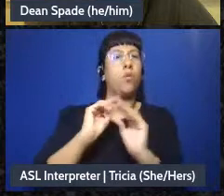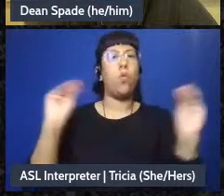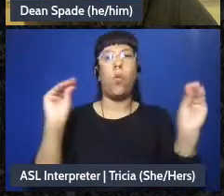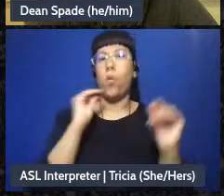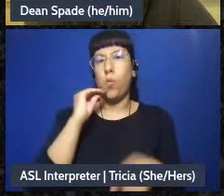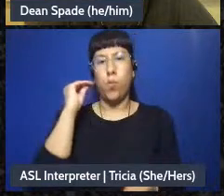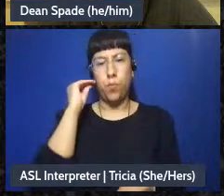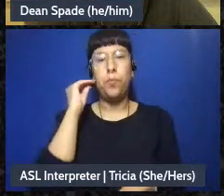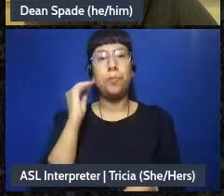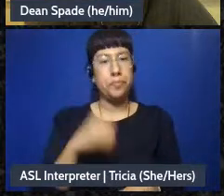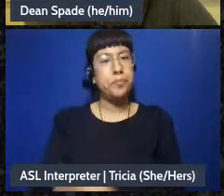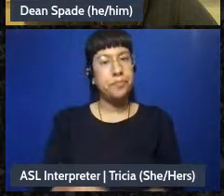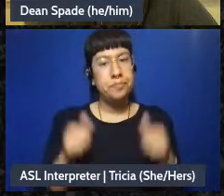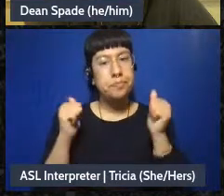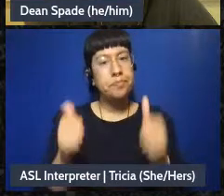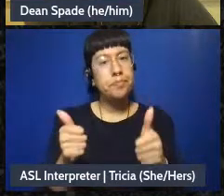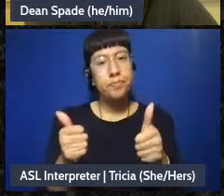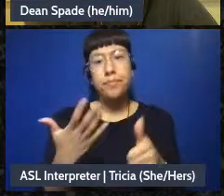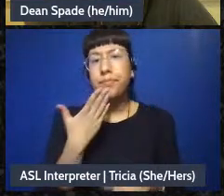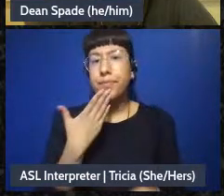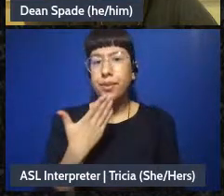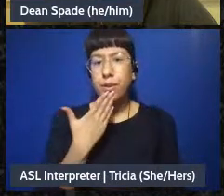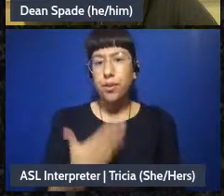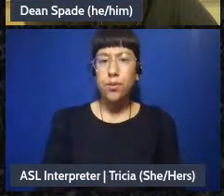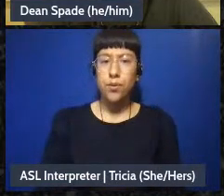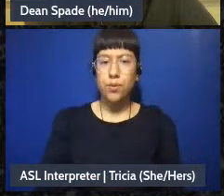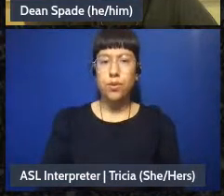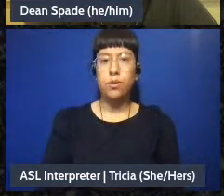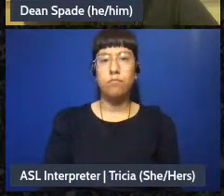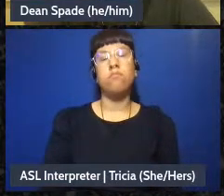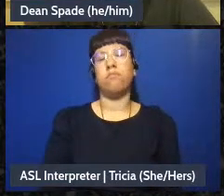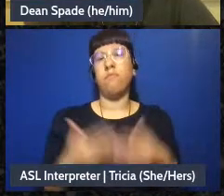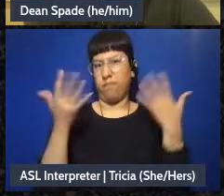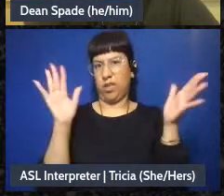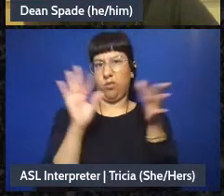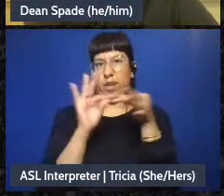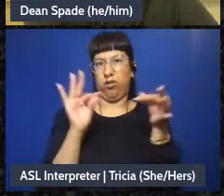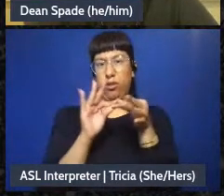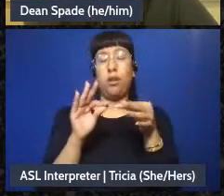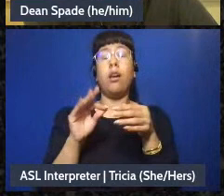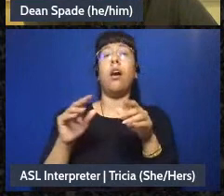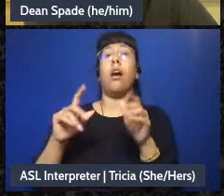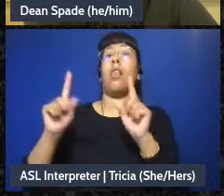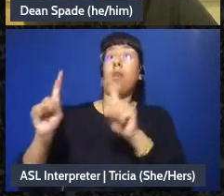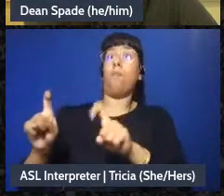Great, thank you all and as I mentioned these poll results can be will be something you can look at